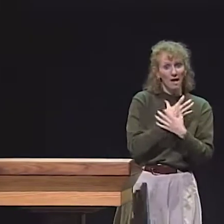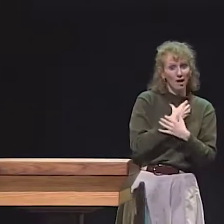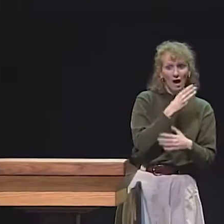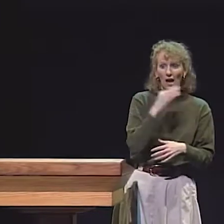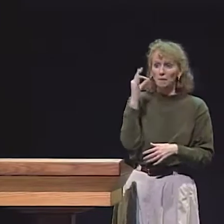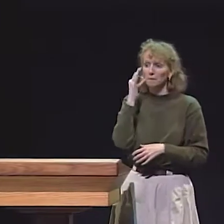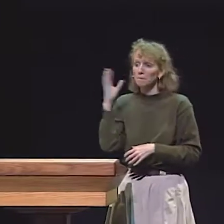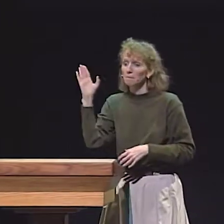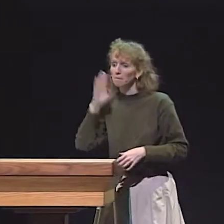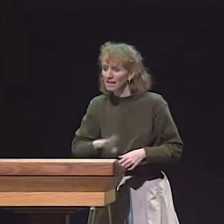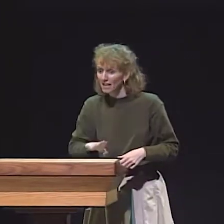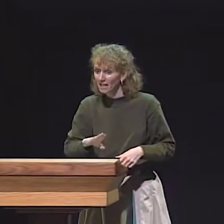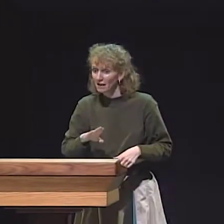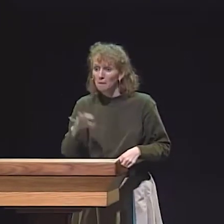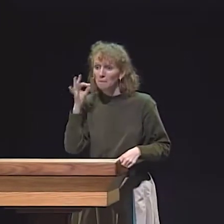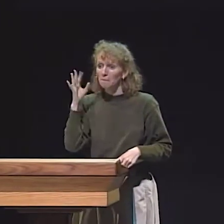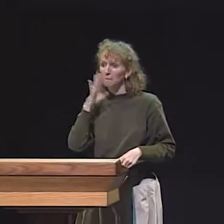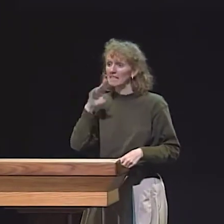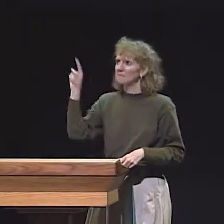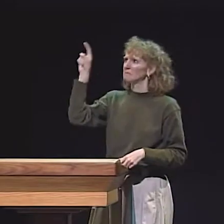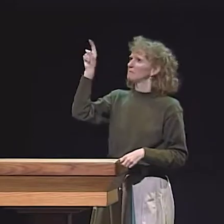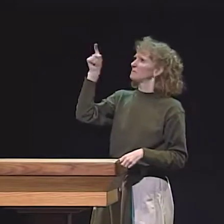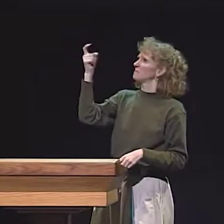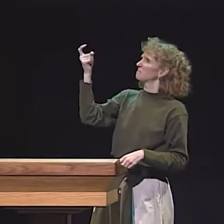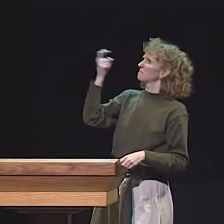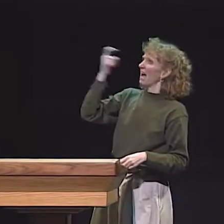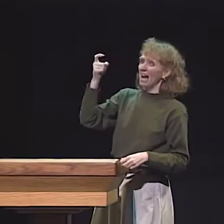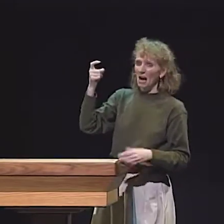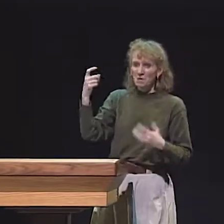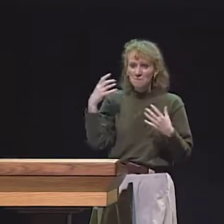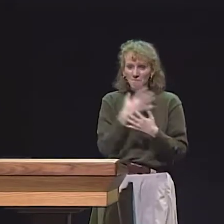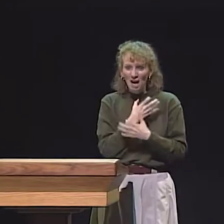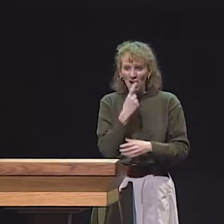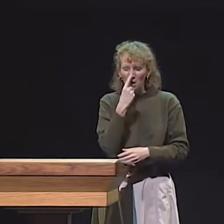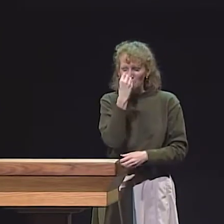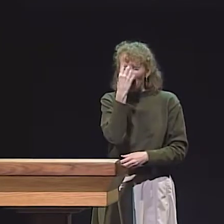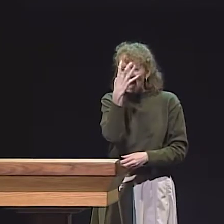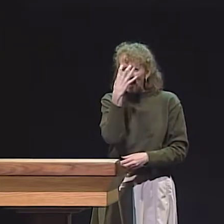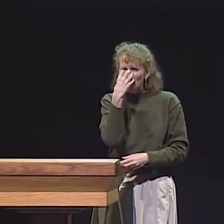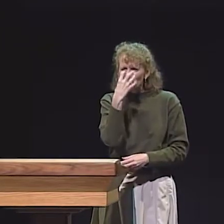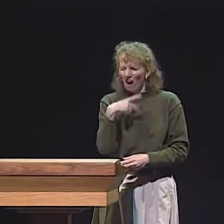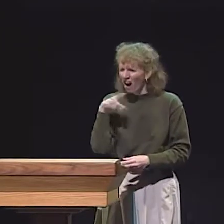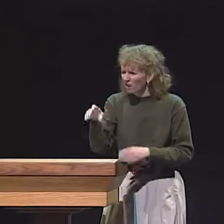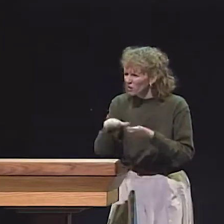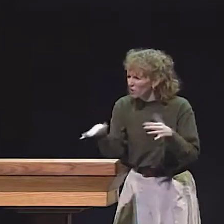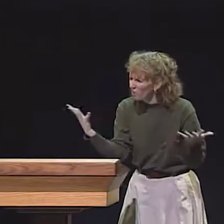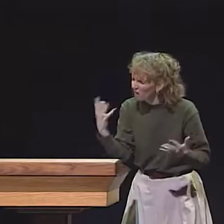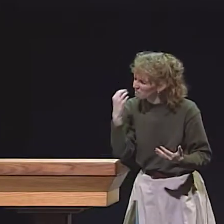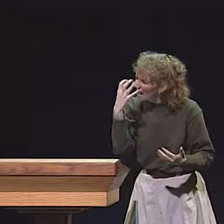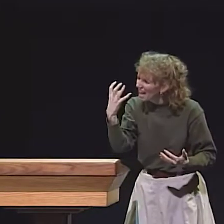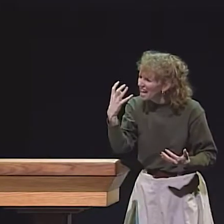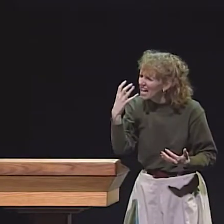AND WHAT--I MIGHT SAY, FOR EXAMPLE, IN "THE BEAR AND THE BEE," THE BEE COMES AND STINGS THE BEAR ON THE NOSE